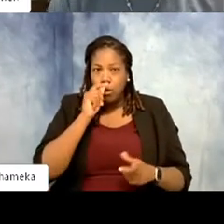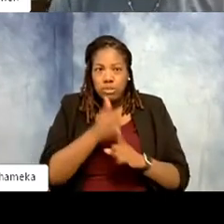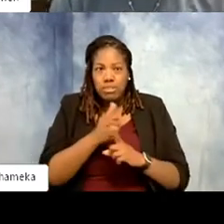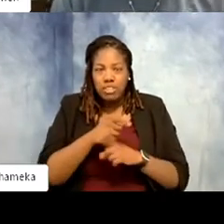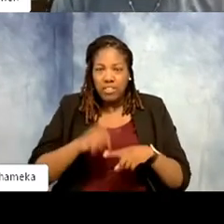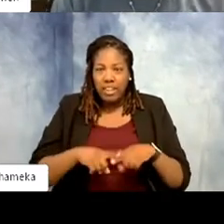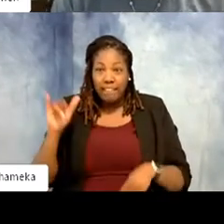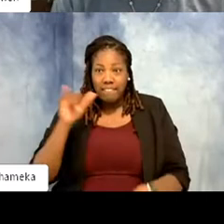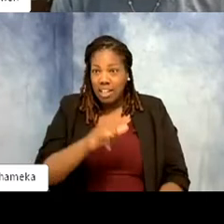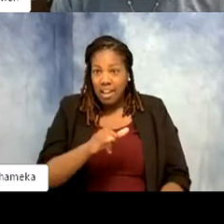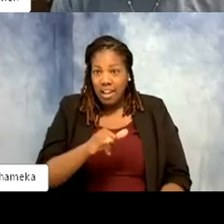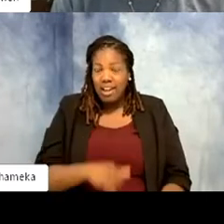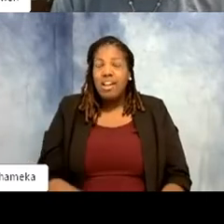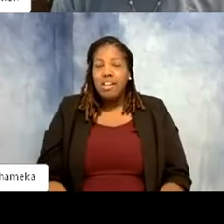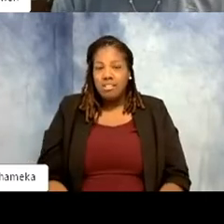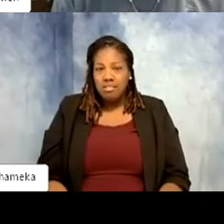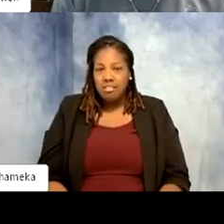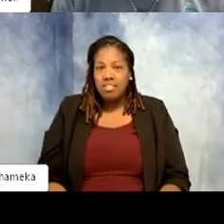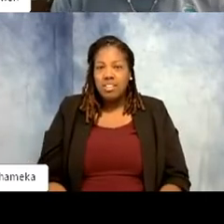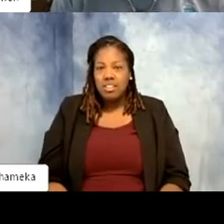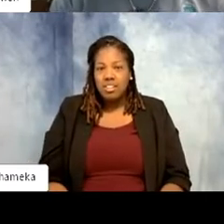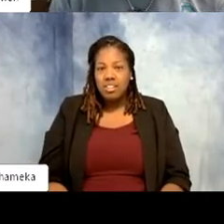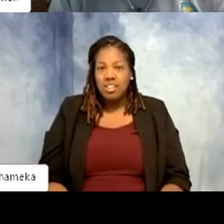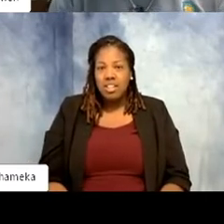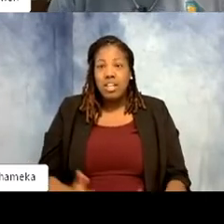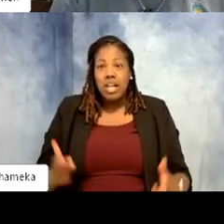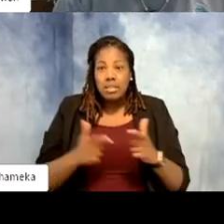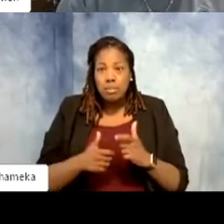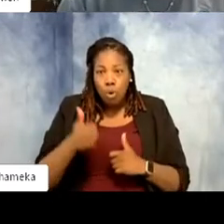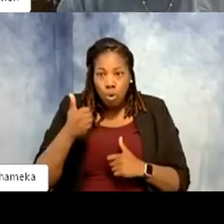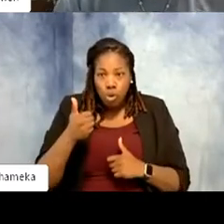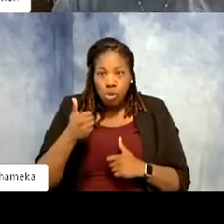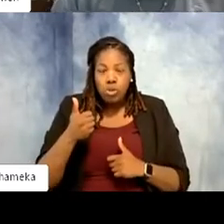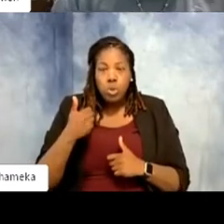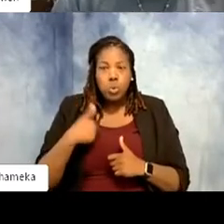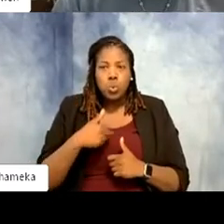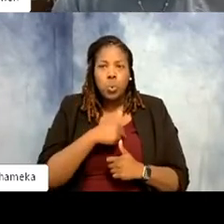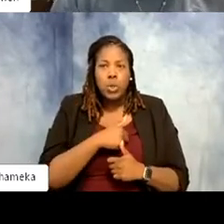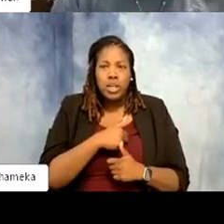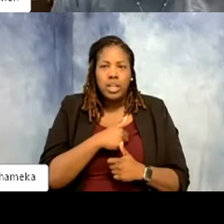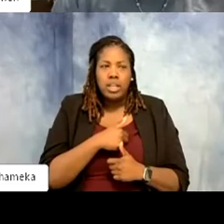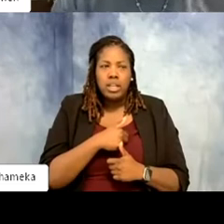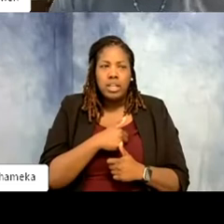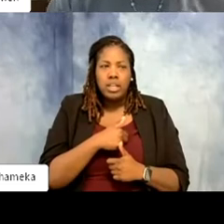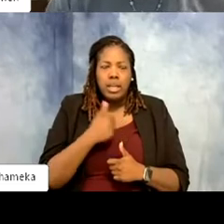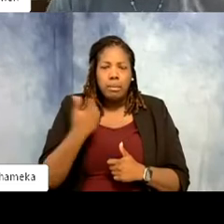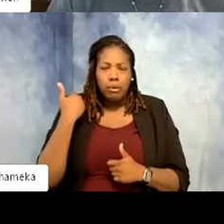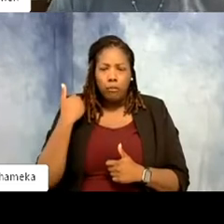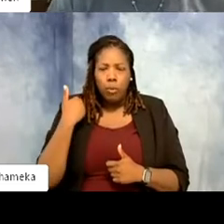There are smaller ones but like we have, we exhibit... we did have emus, we have an ostrich,